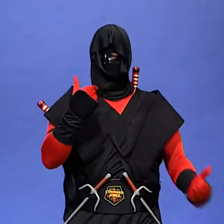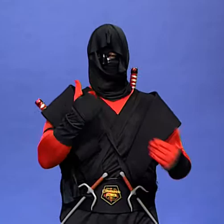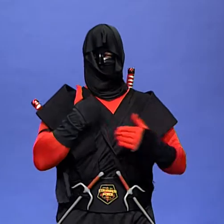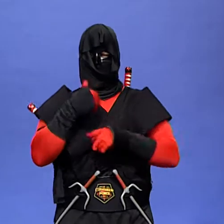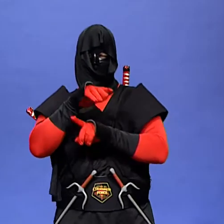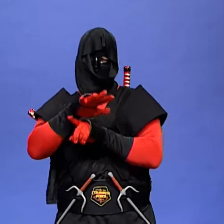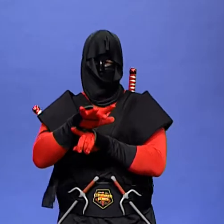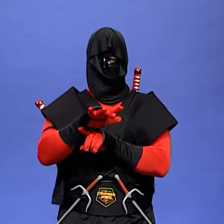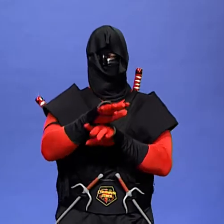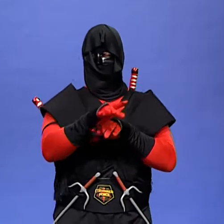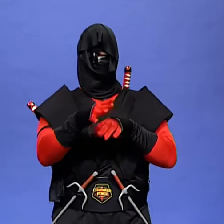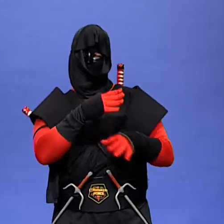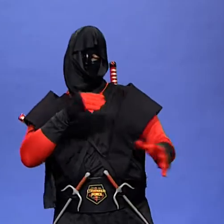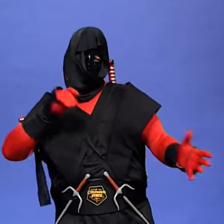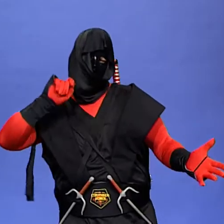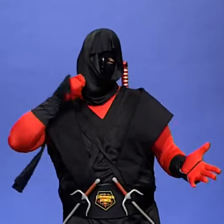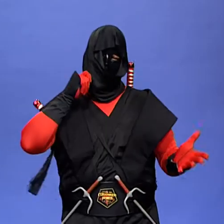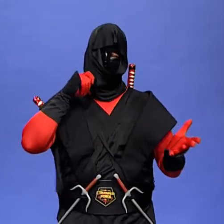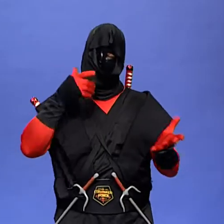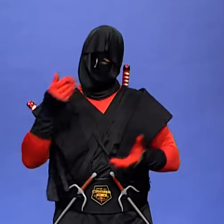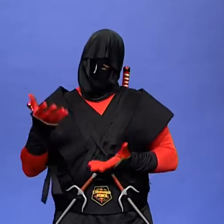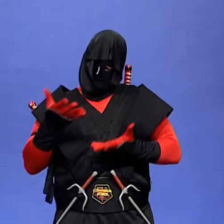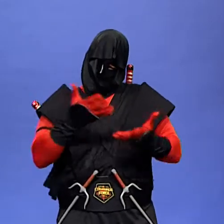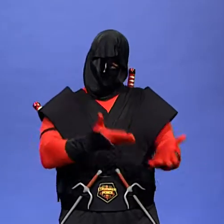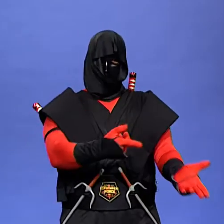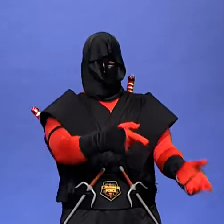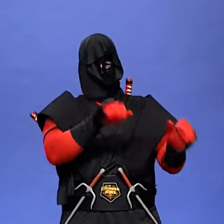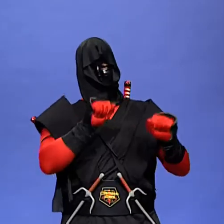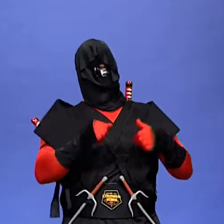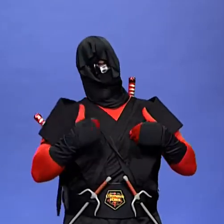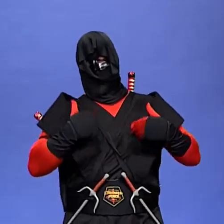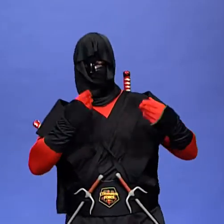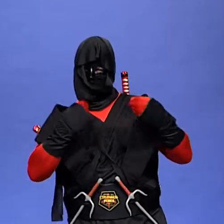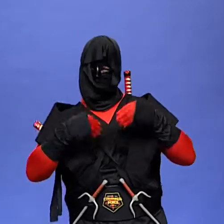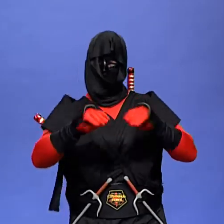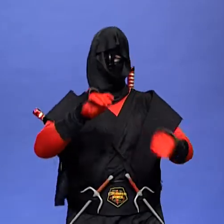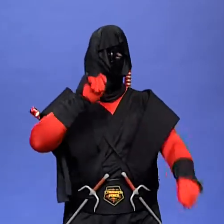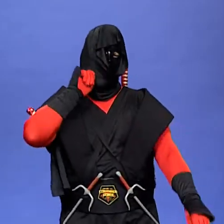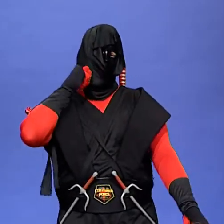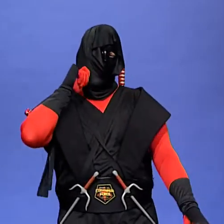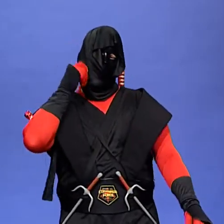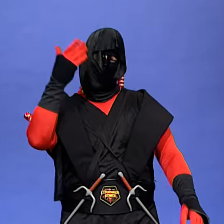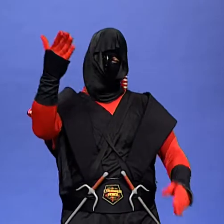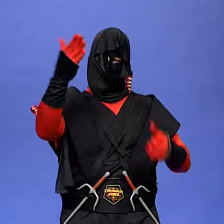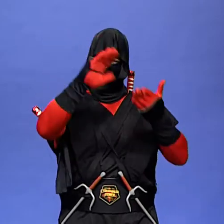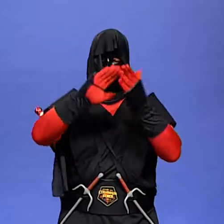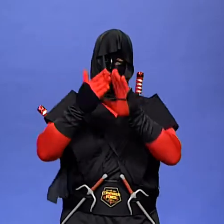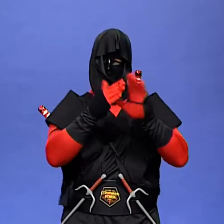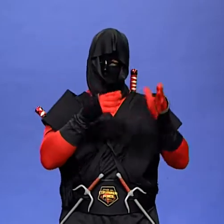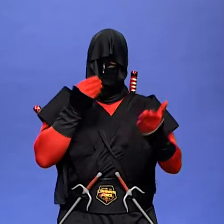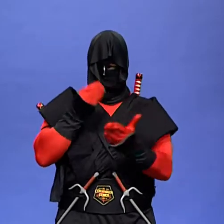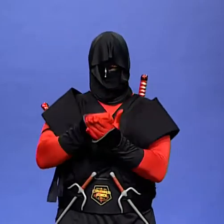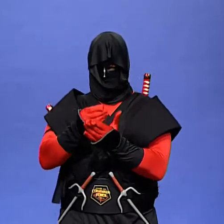apples, take my apples boy and sell them in the city and then you will have money and